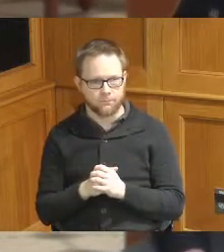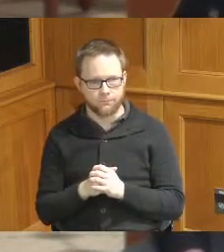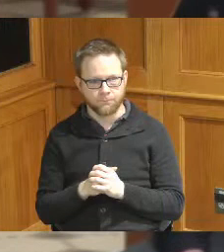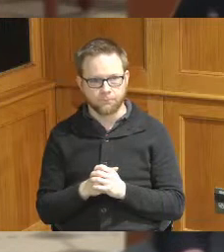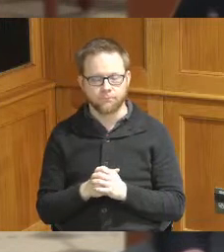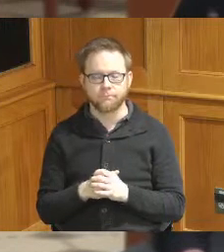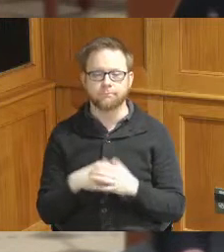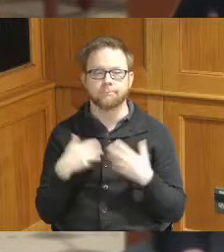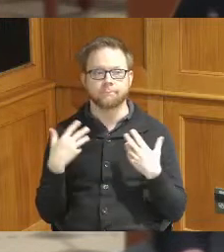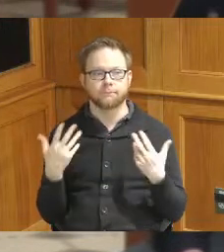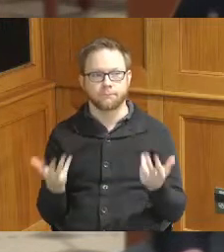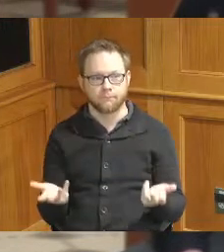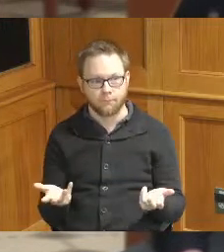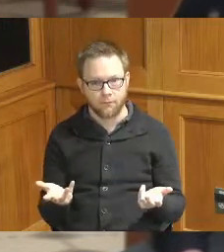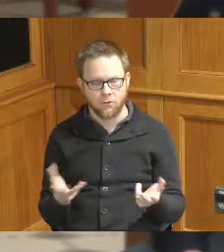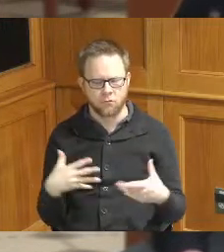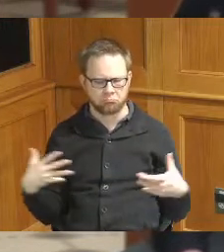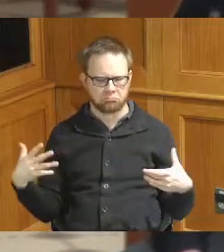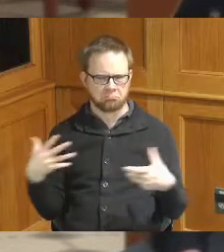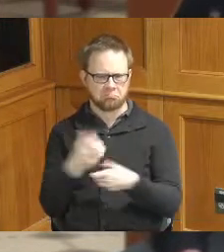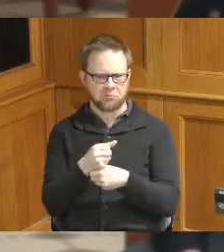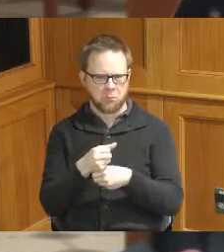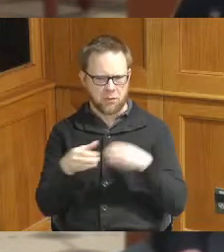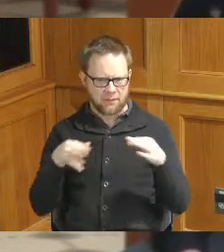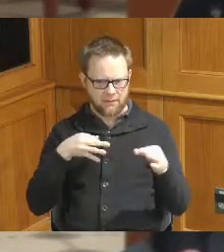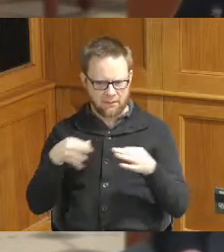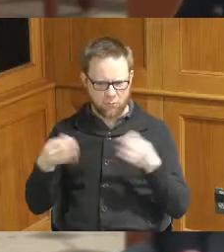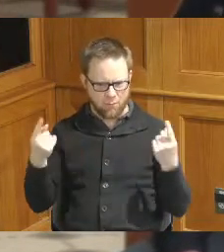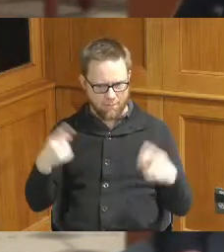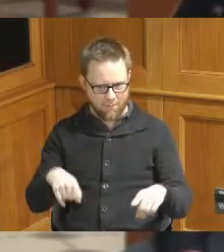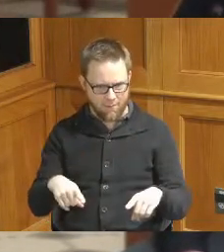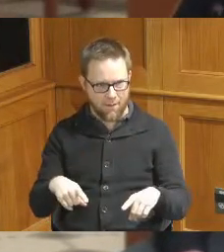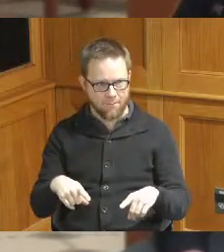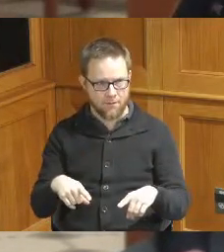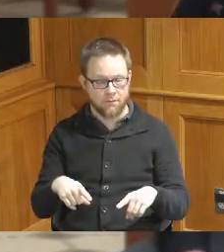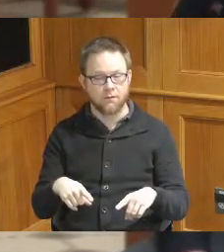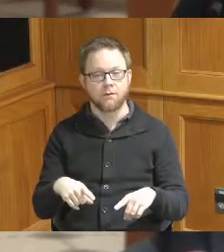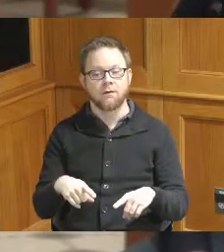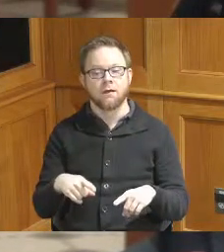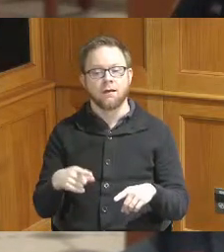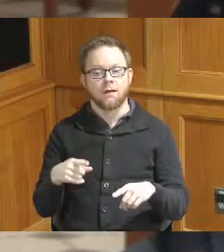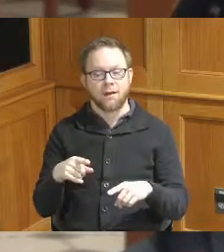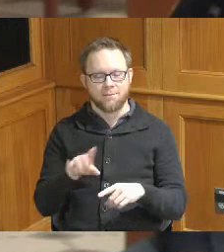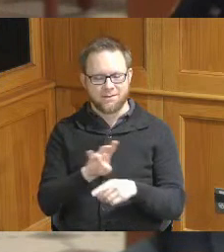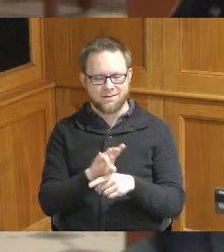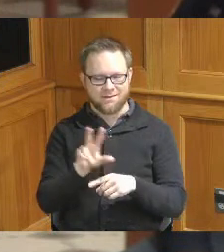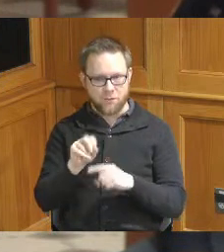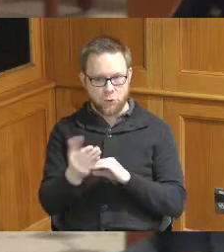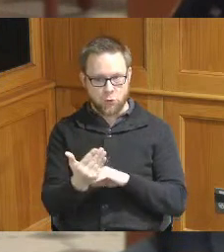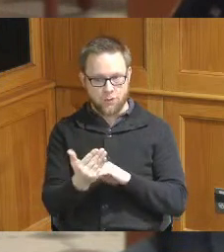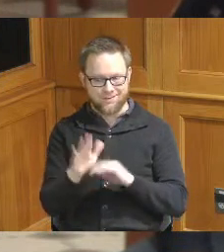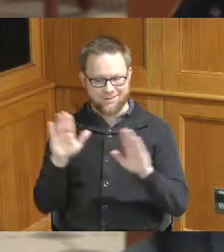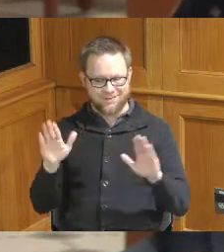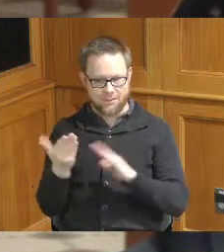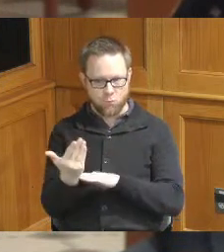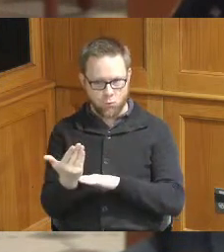so let me just summarize quickly what happened so again this was 7:30 a.m Sunday morning March